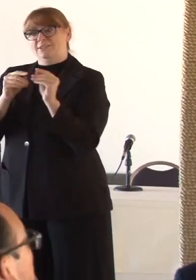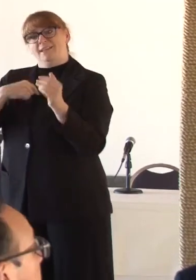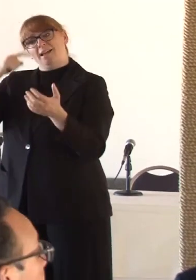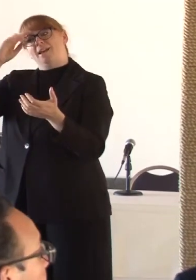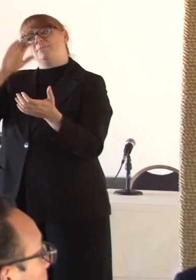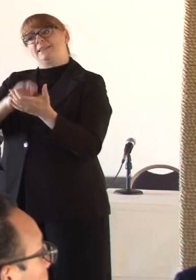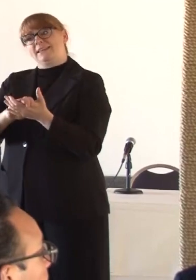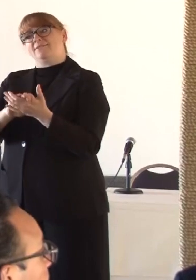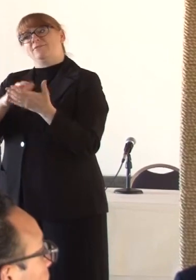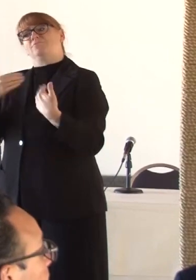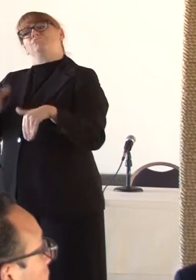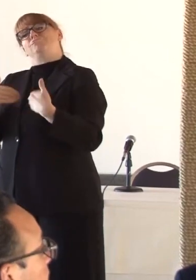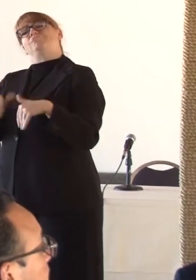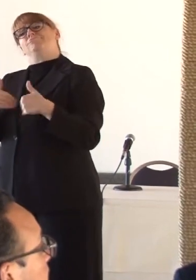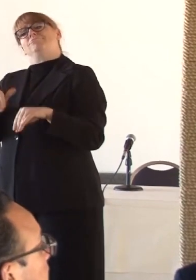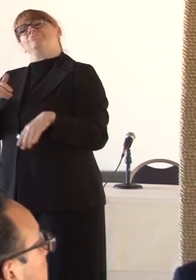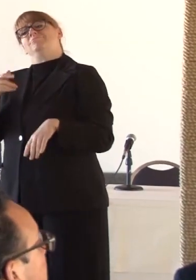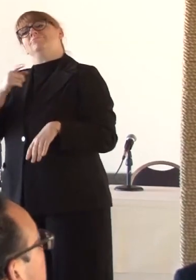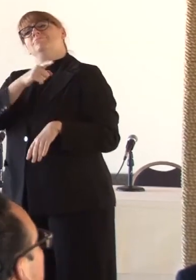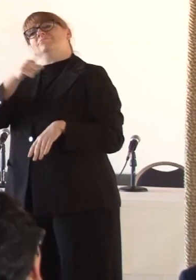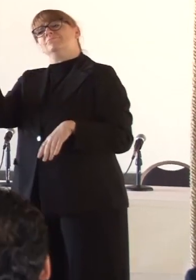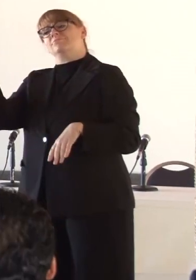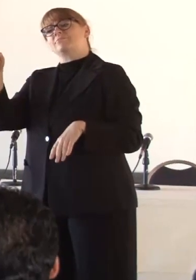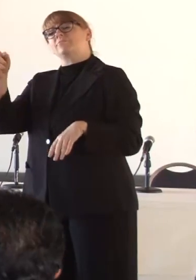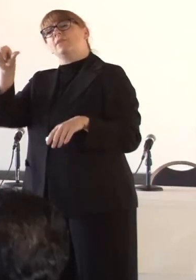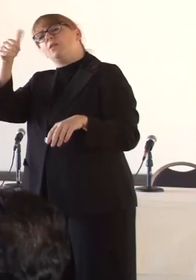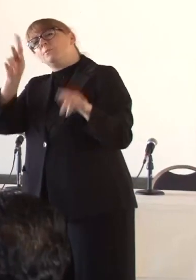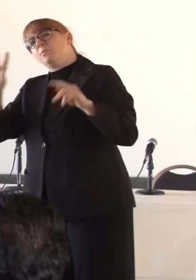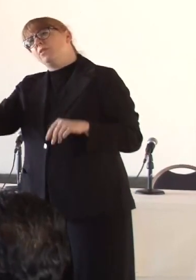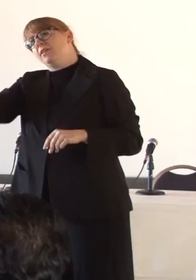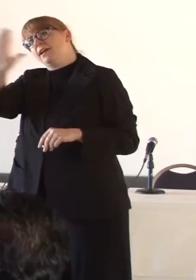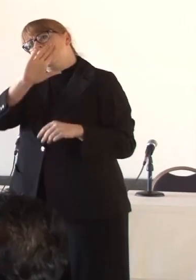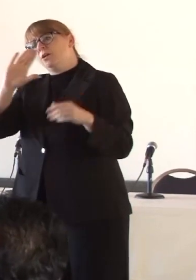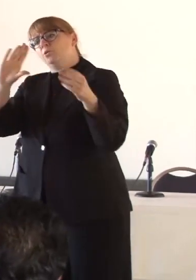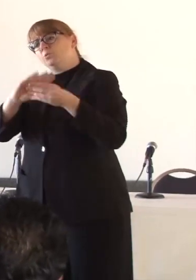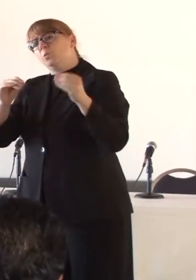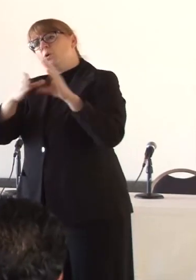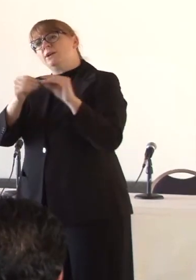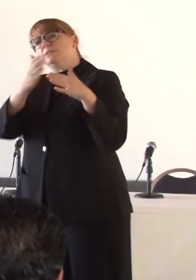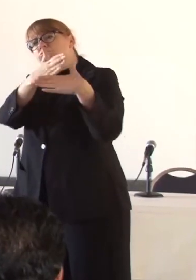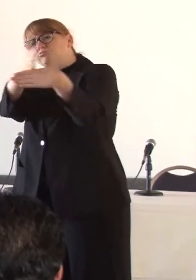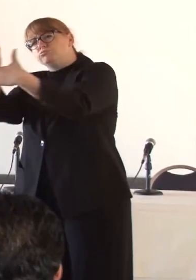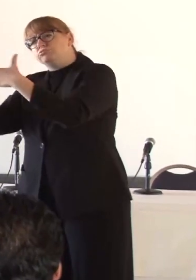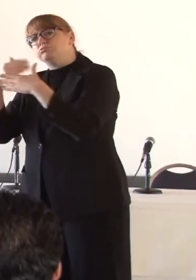inspired by hearing other people share their stories. By my own experiences